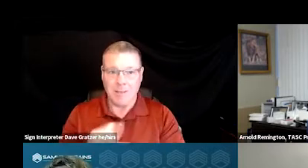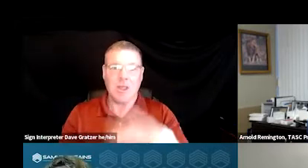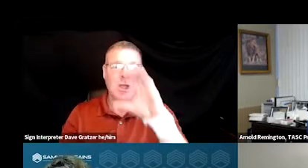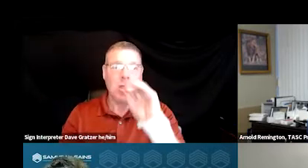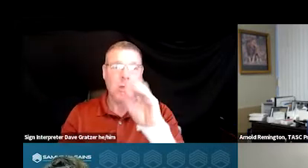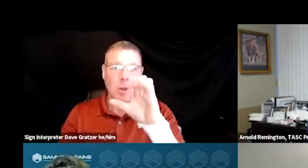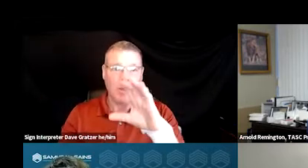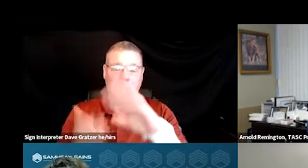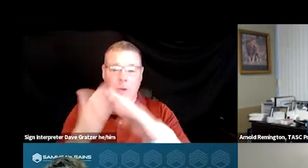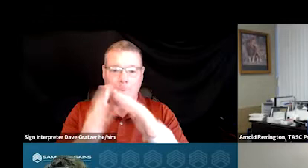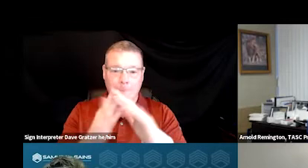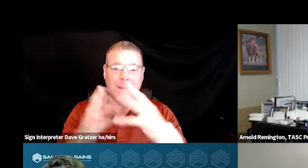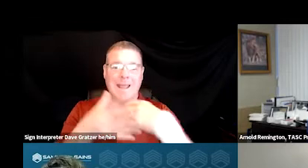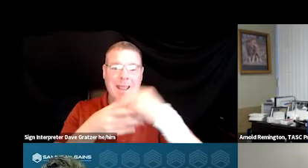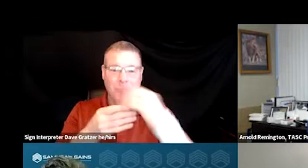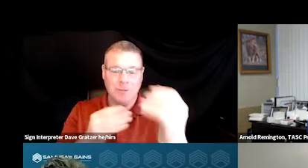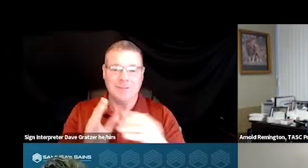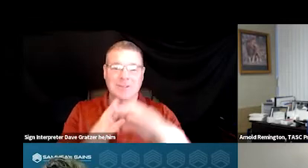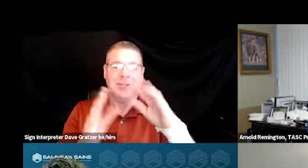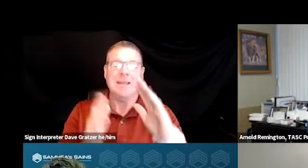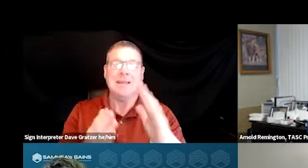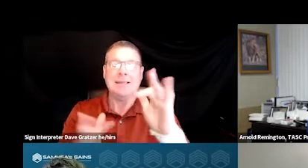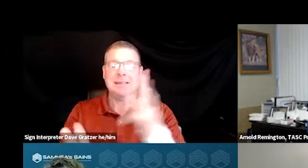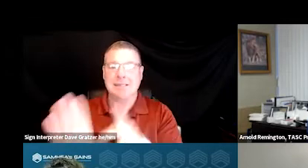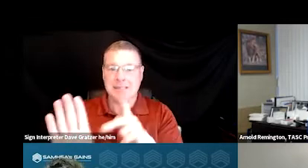the Community Outreach Psychiatric Emergency Services Department,